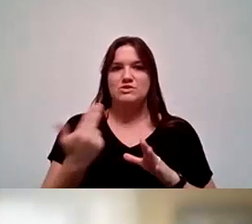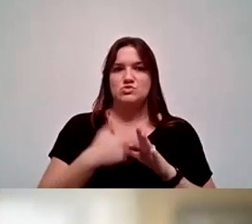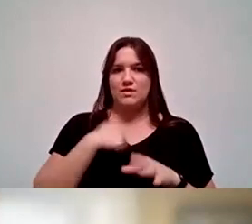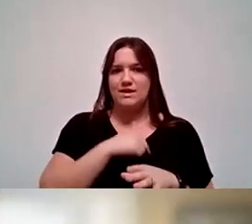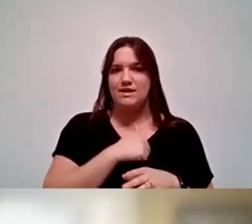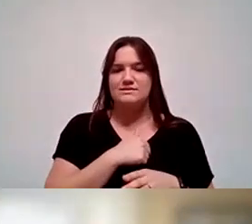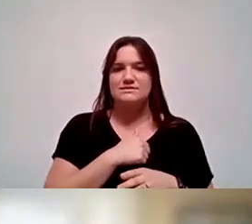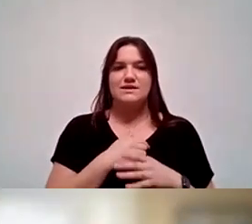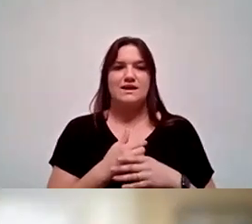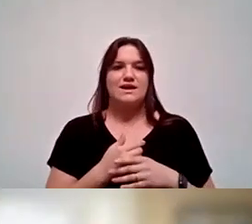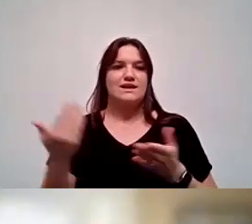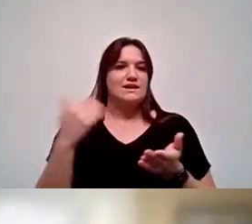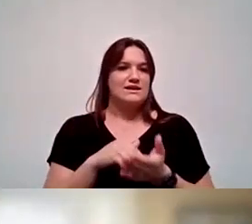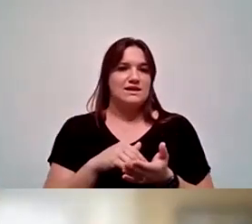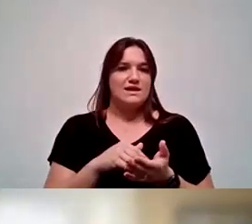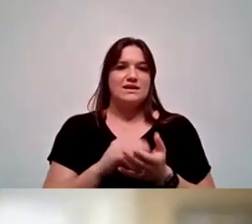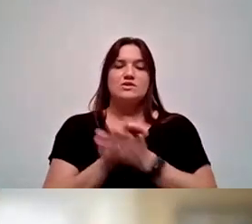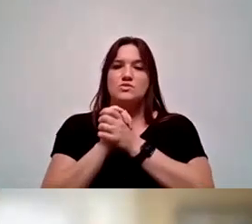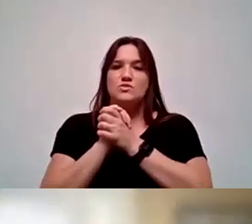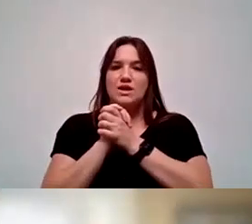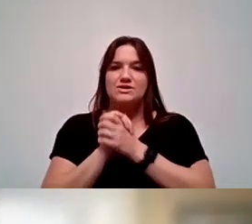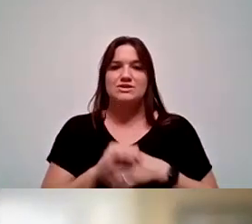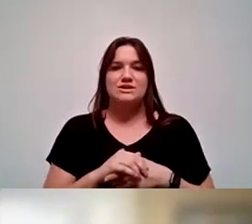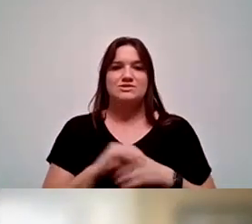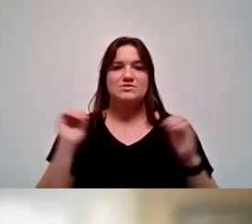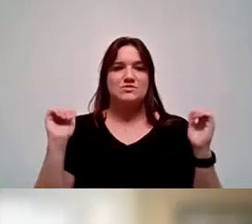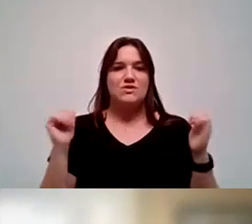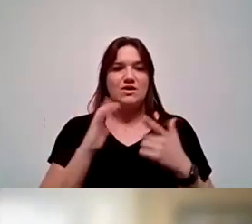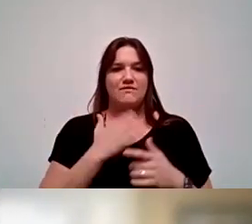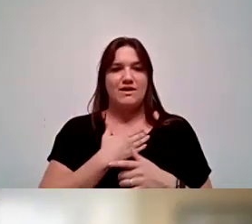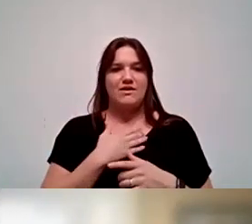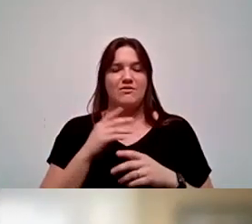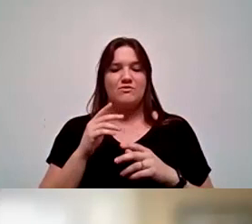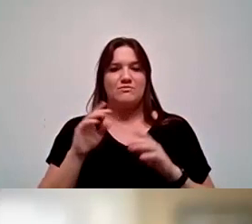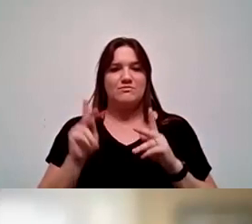And again, congratulations to all of our organizers to what will be